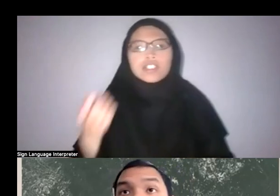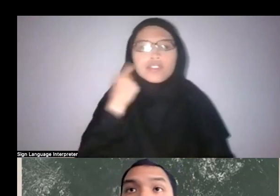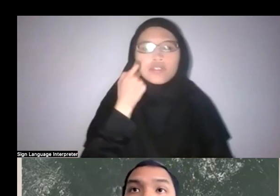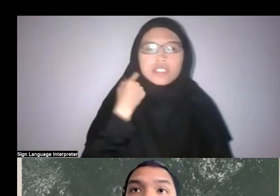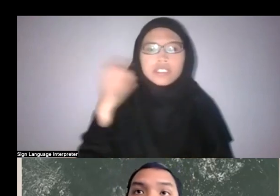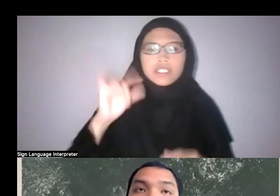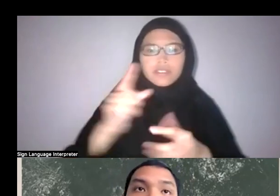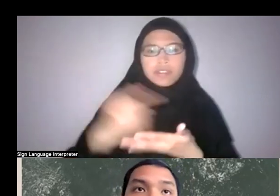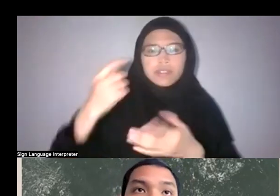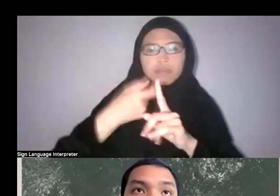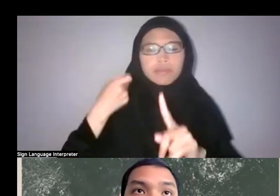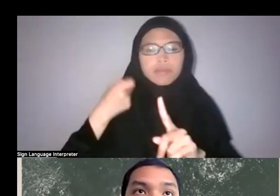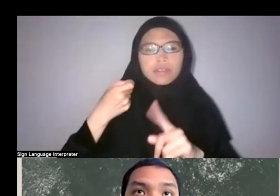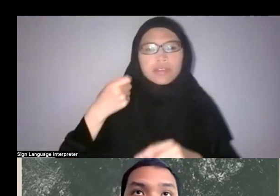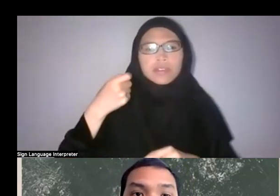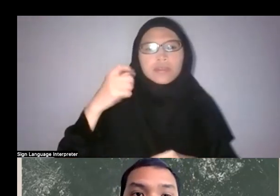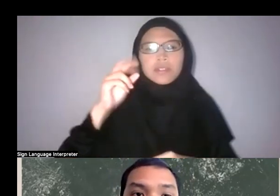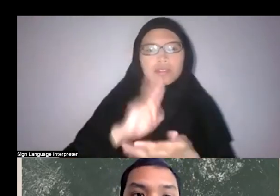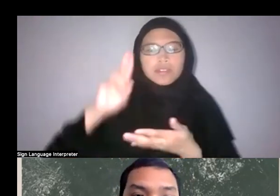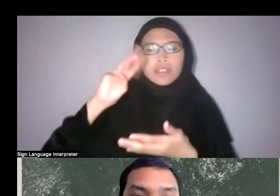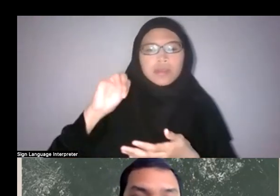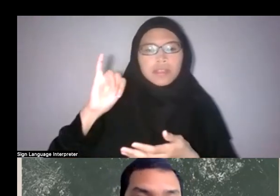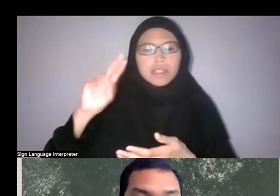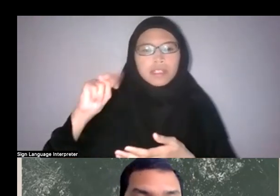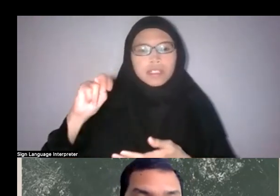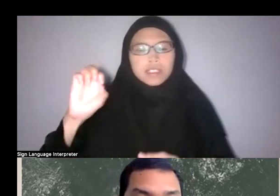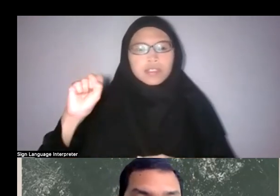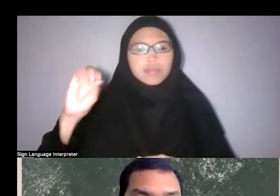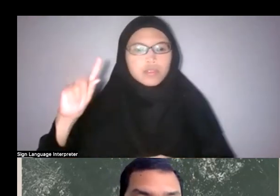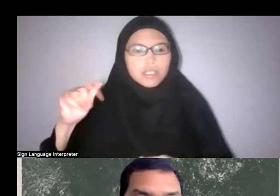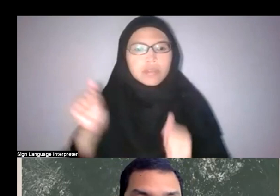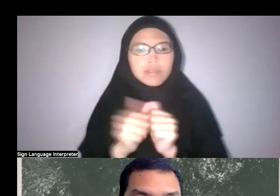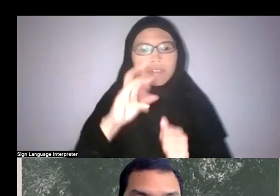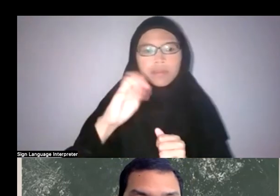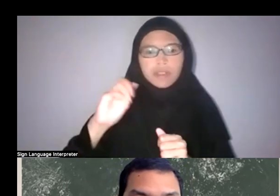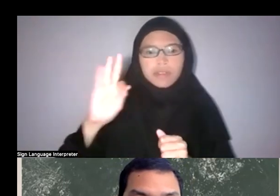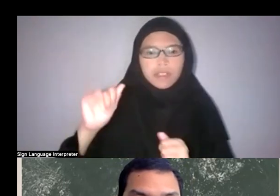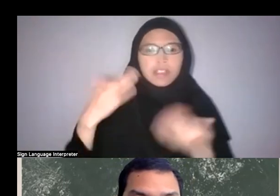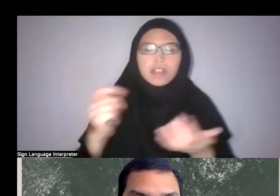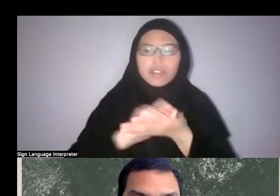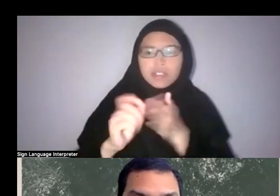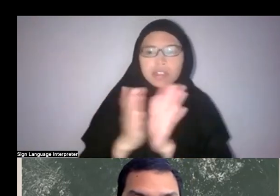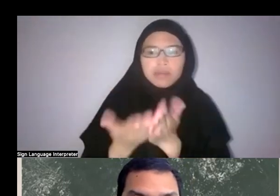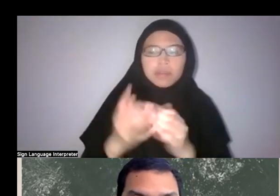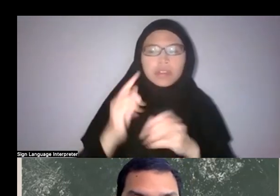and is working on a book about sand. Our third speaker is Nadirah Norruddin,